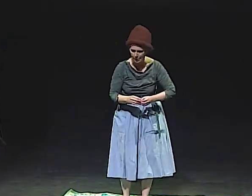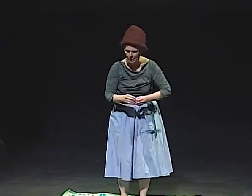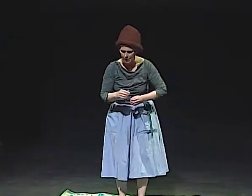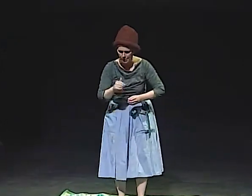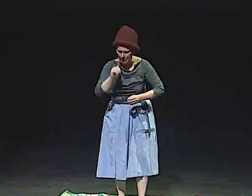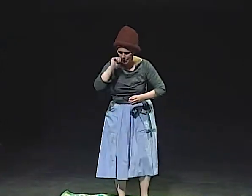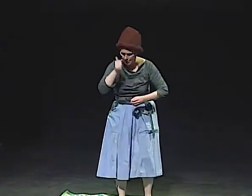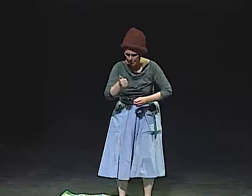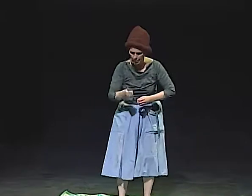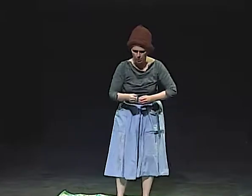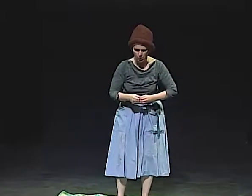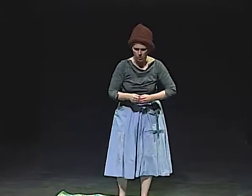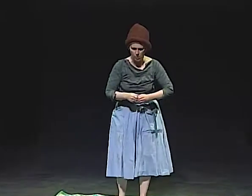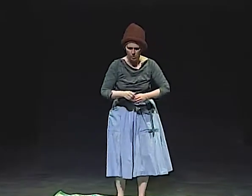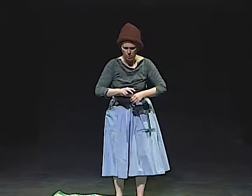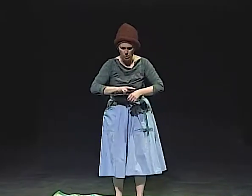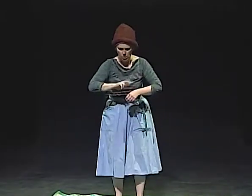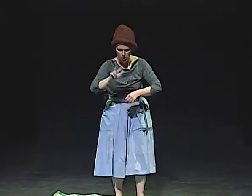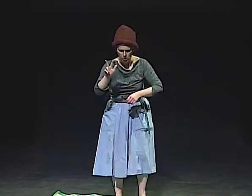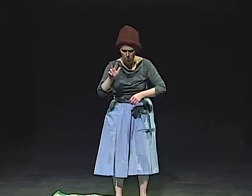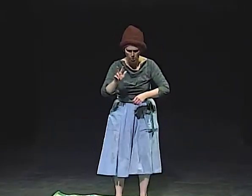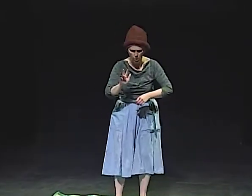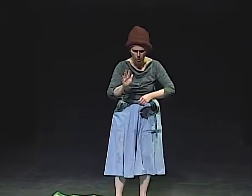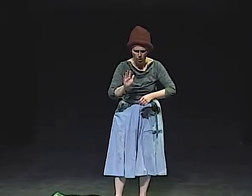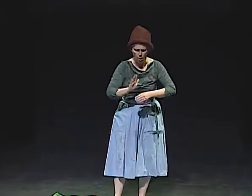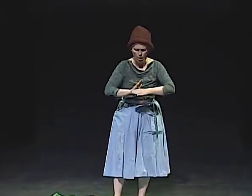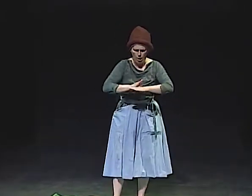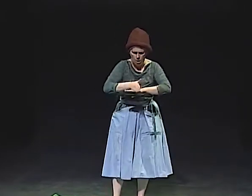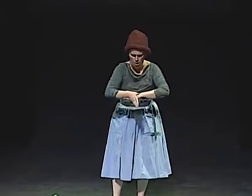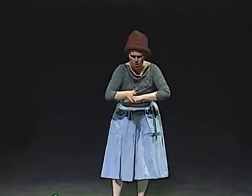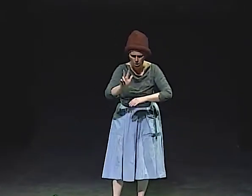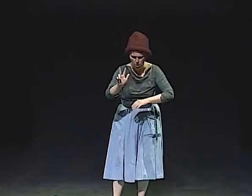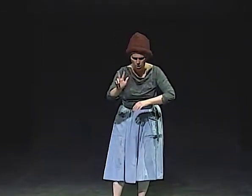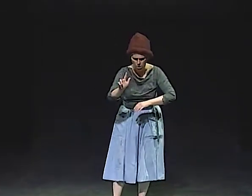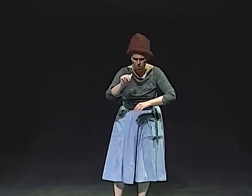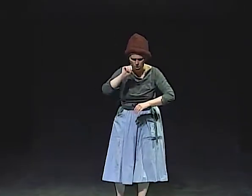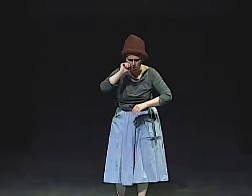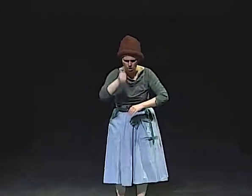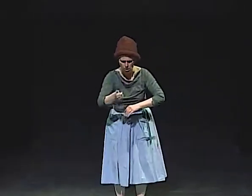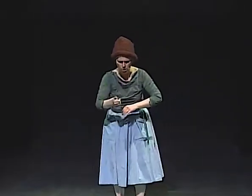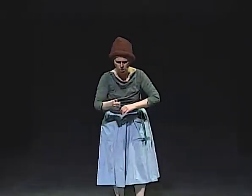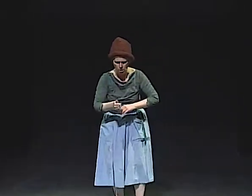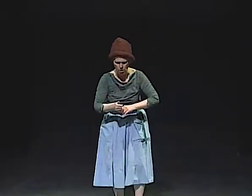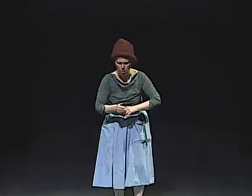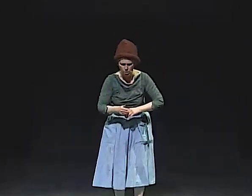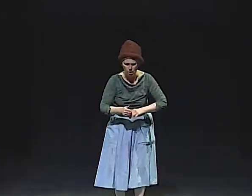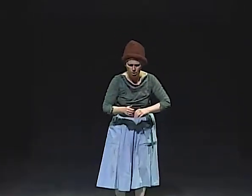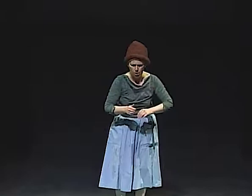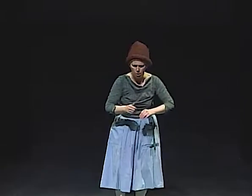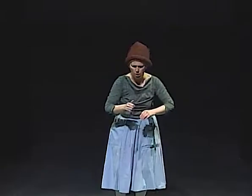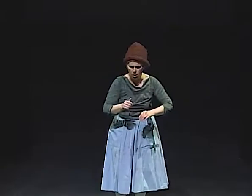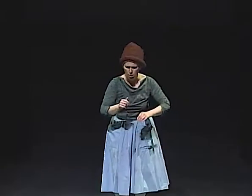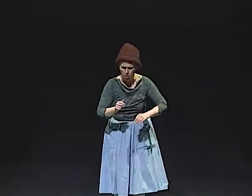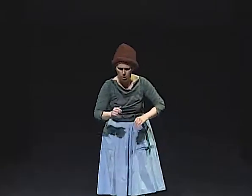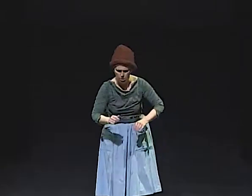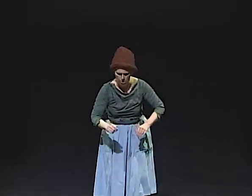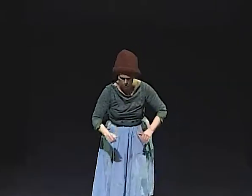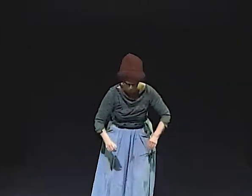00. NO, NO, NO. 00 TOMORROW I CALL MOM.